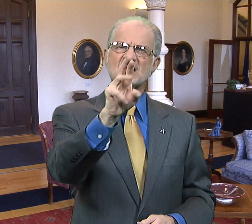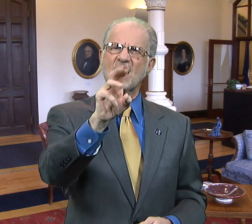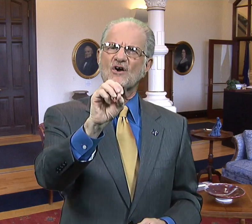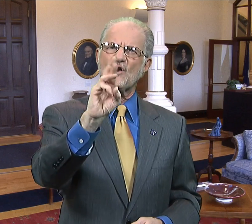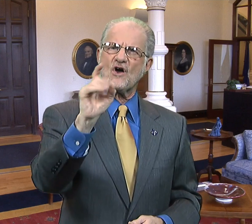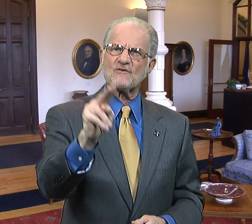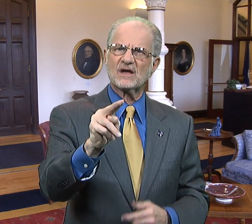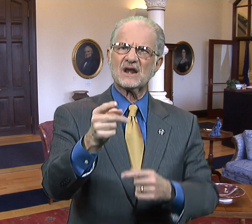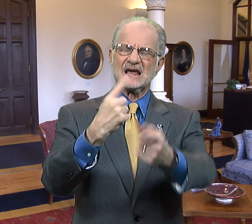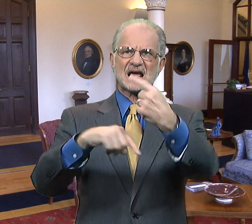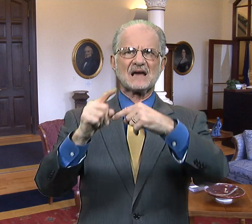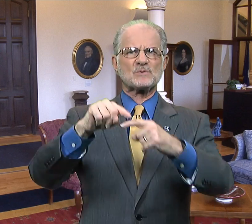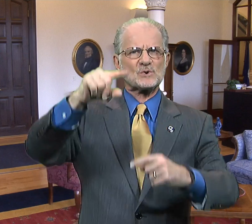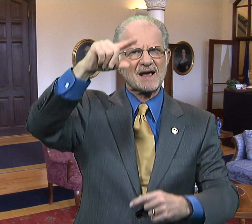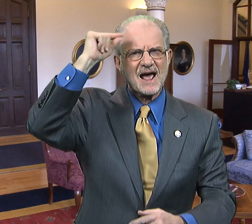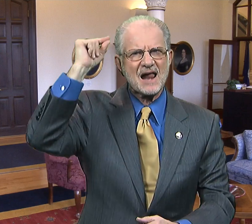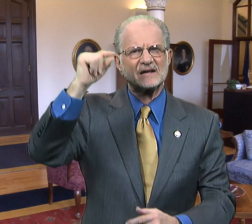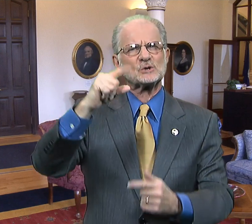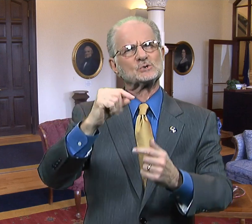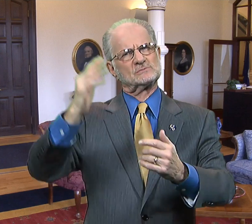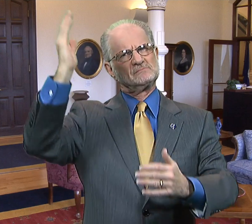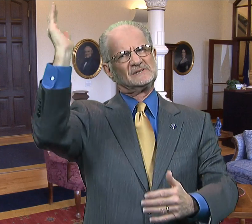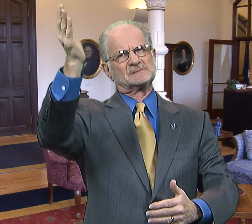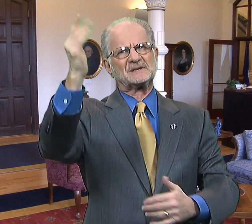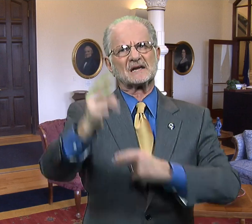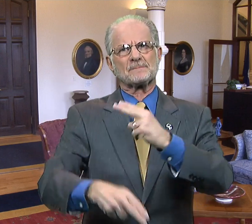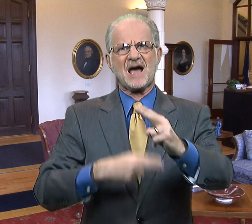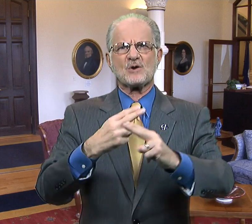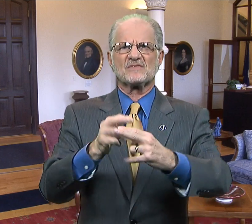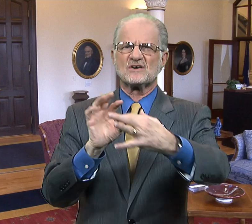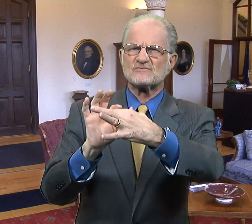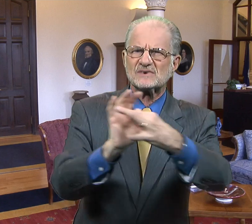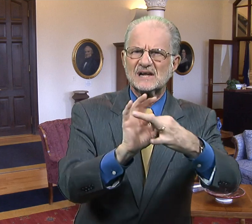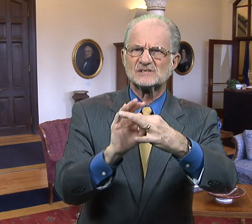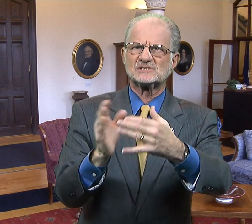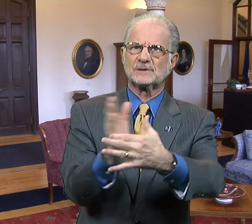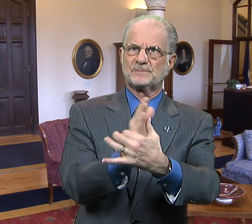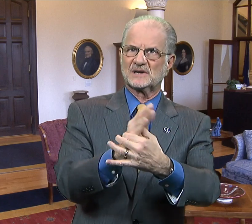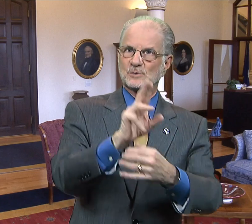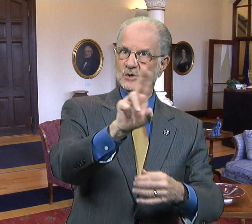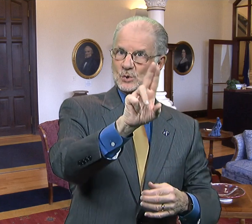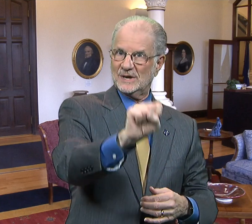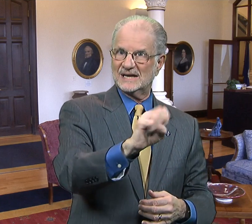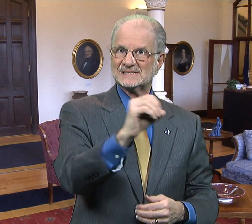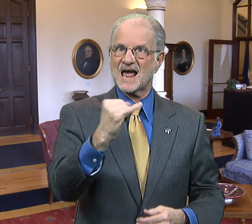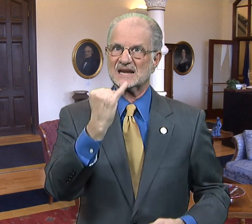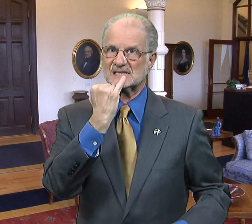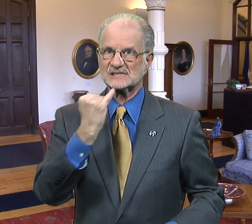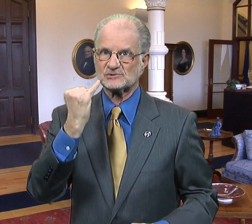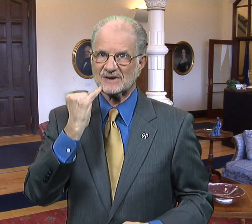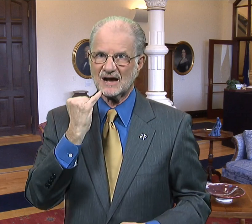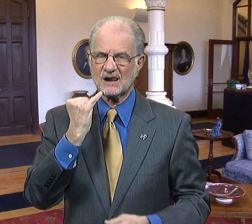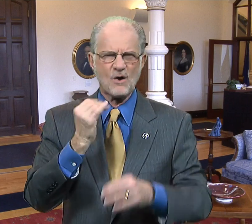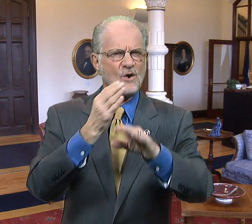Dr. Oren came to Gallaudet to speak about the relationship between the U.S. and Israel.